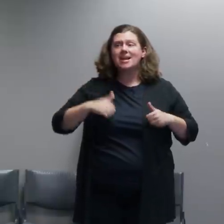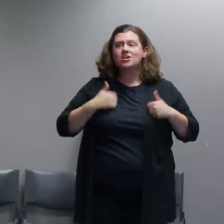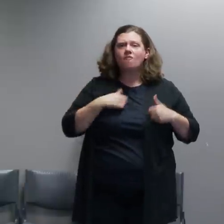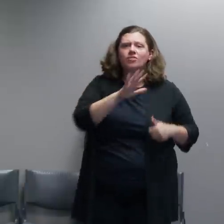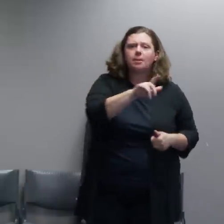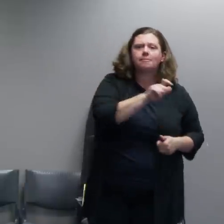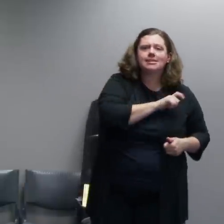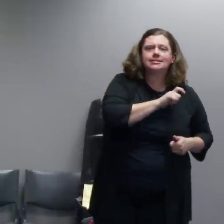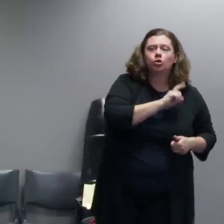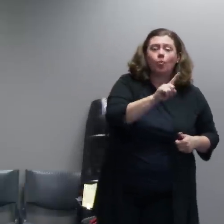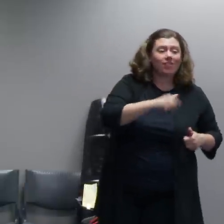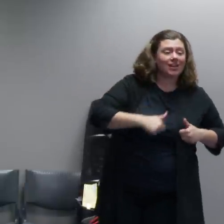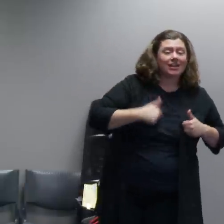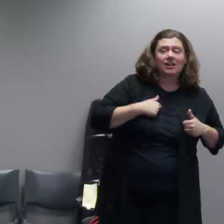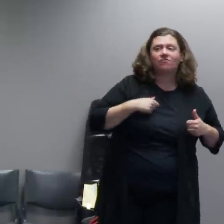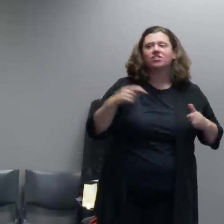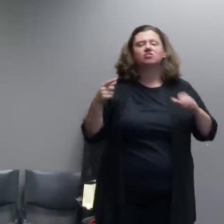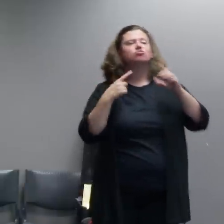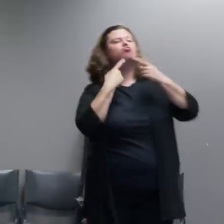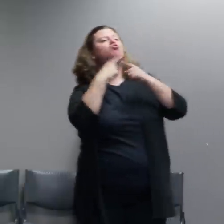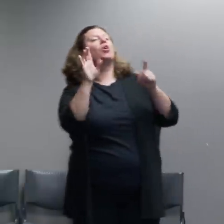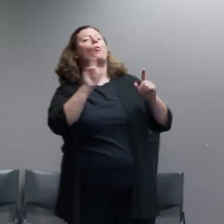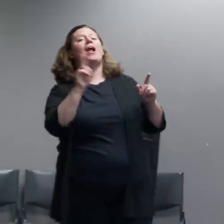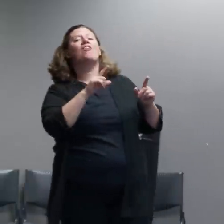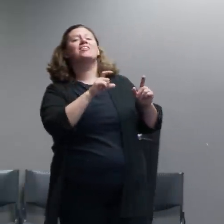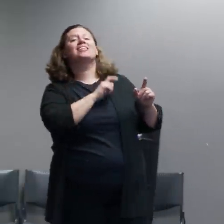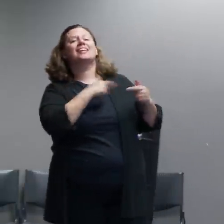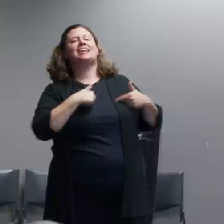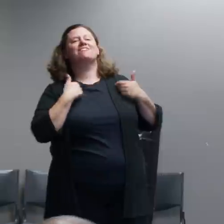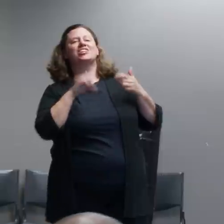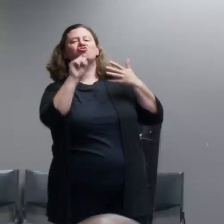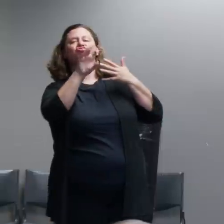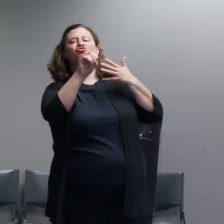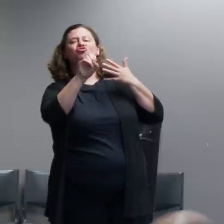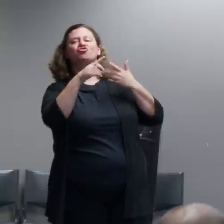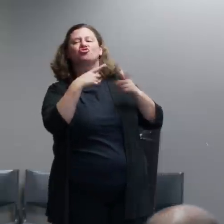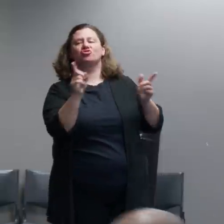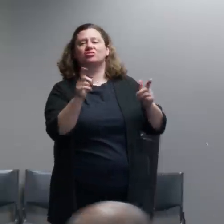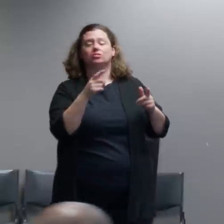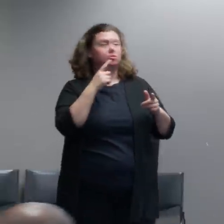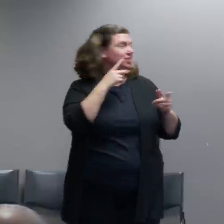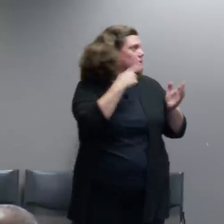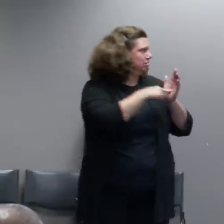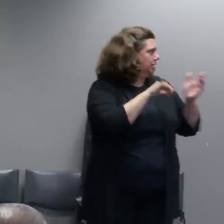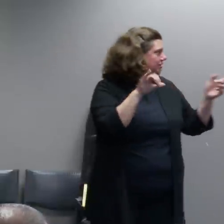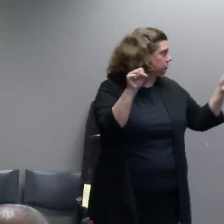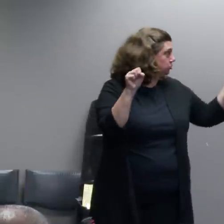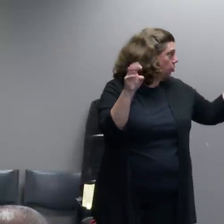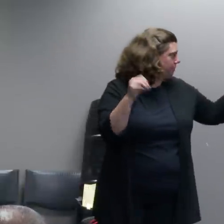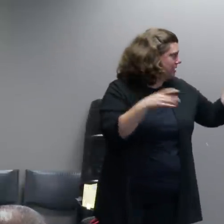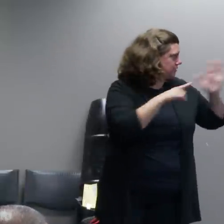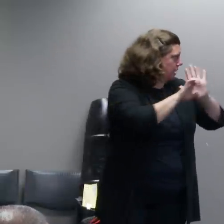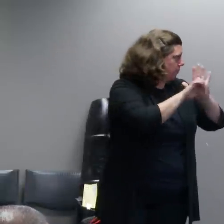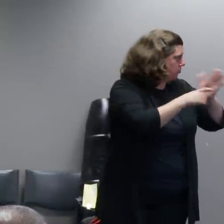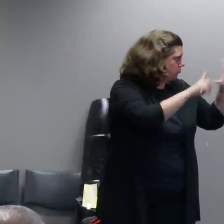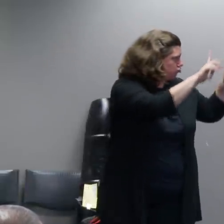just one example of lots of stuff that's out there on the internet. Obviously anything that comes out and tweets you take with a grain of salt but